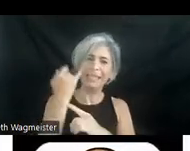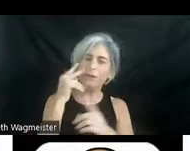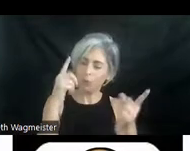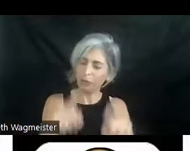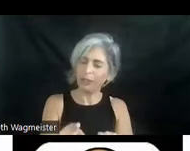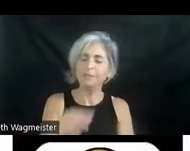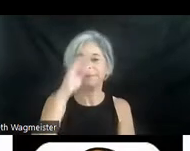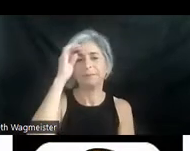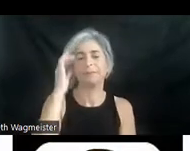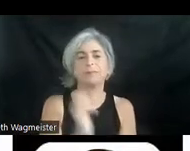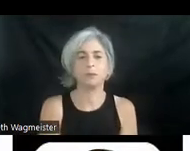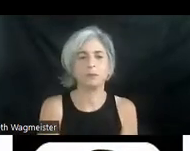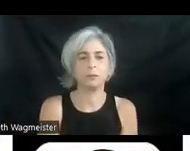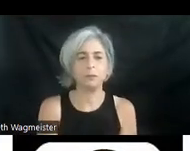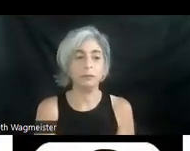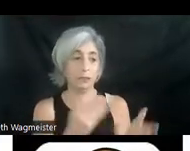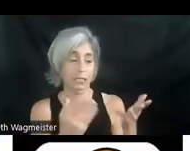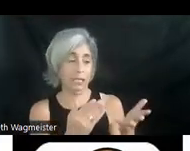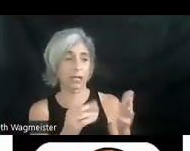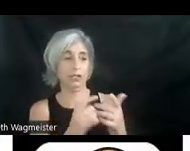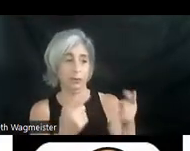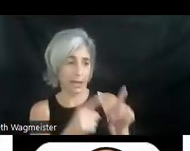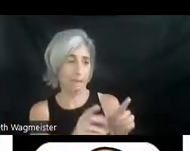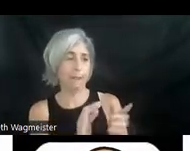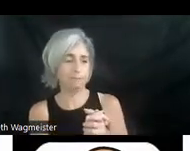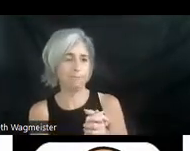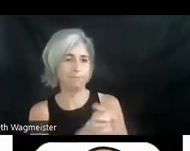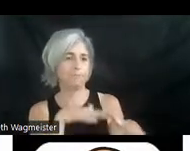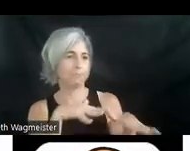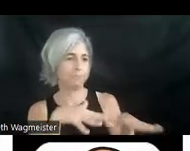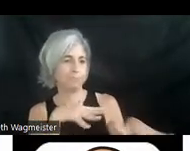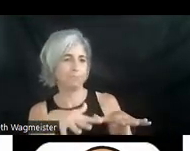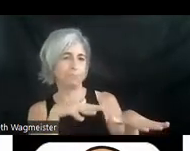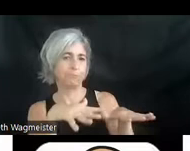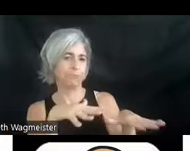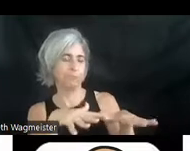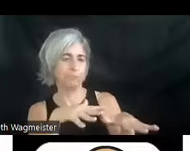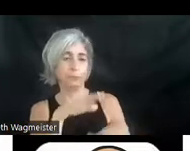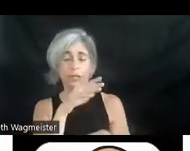agree. >> Here's how it's going down. In an urban neighborhood teens hang out